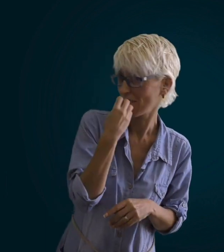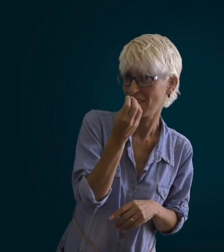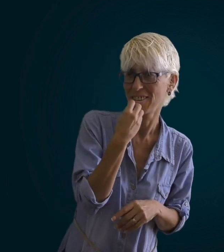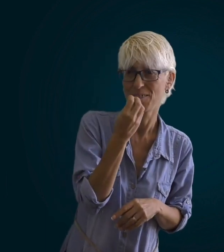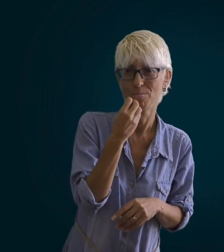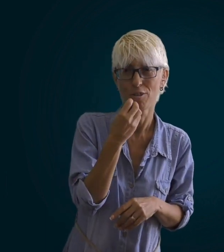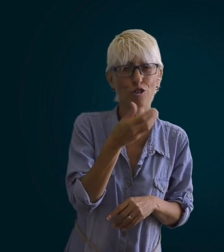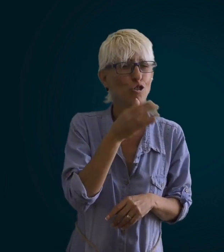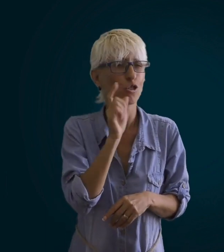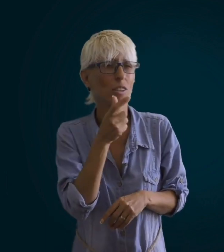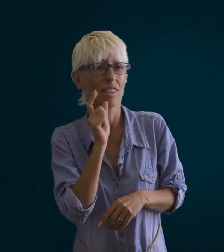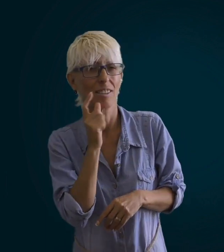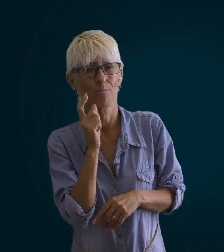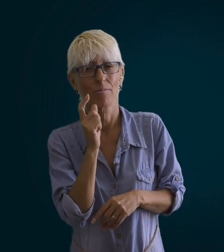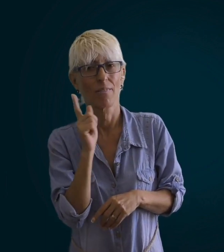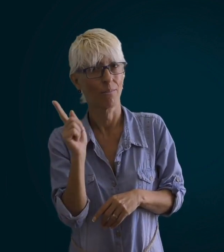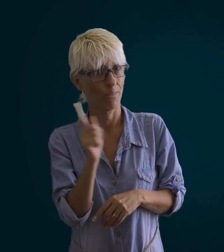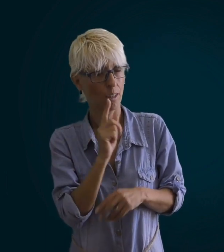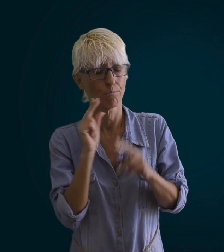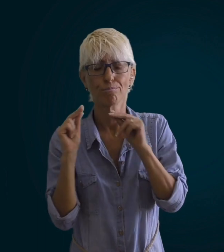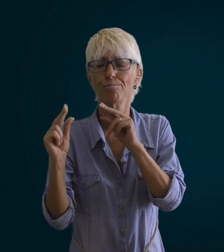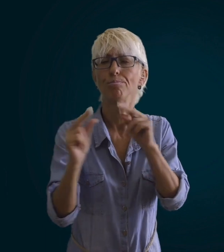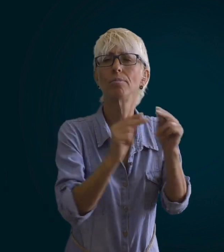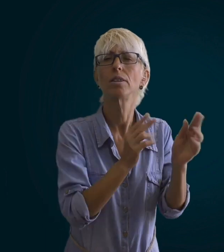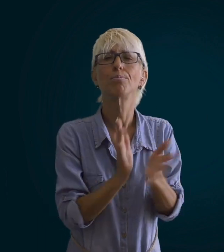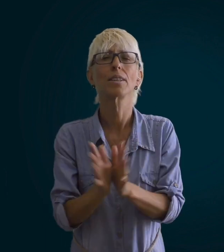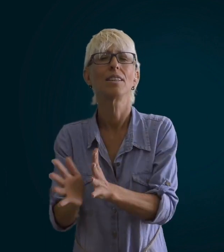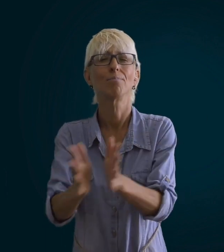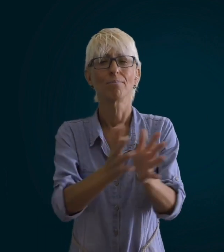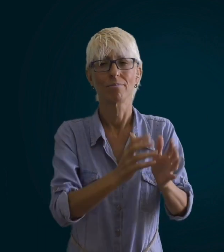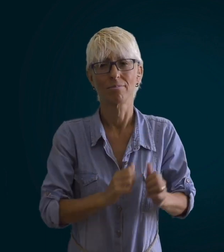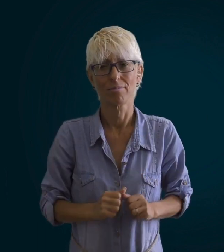eat drink and talking